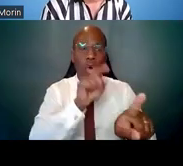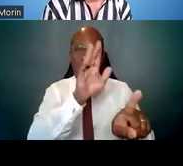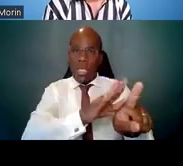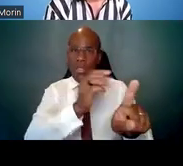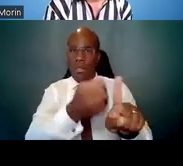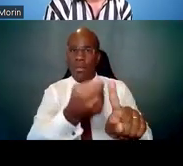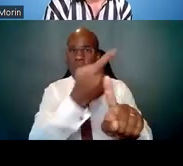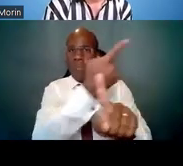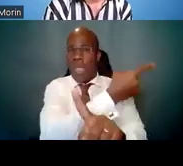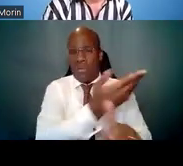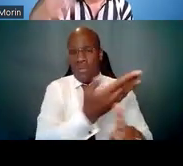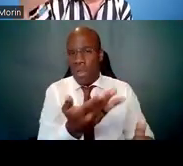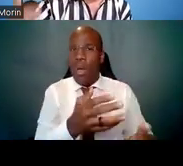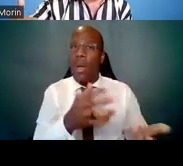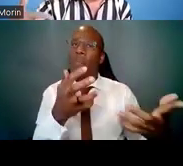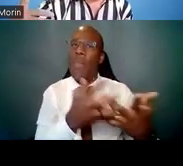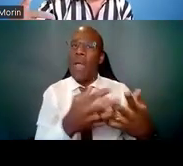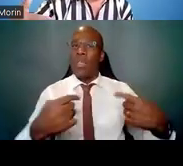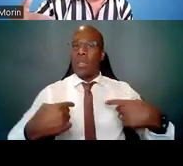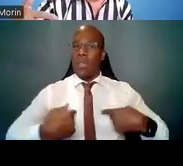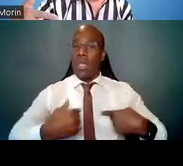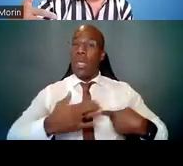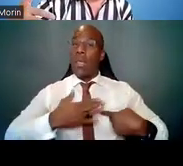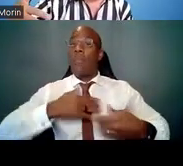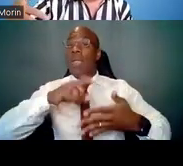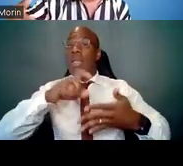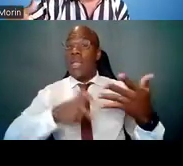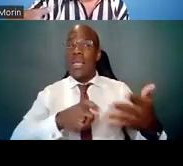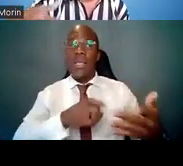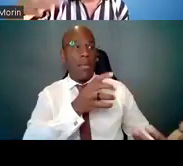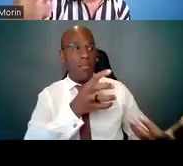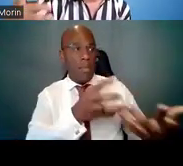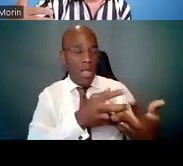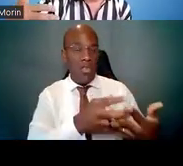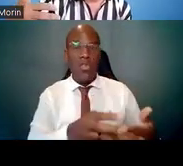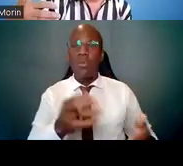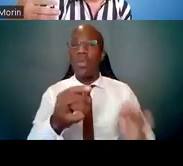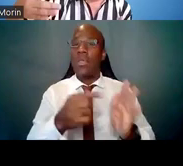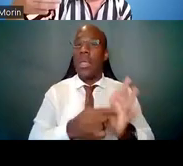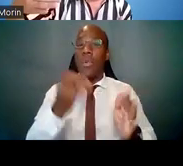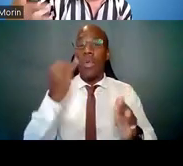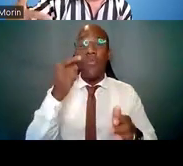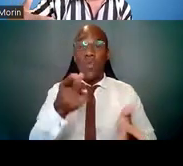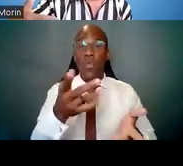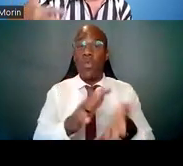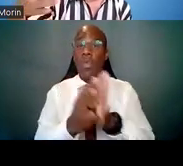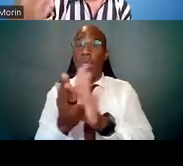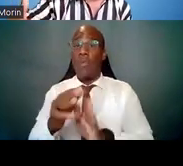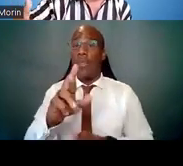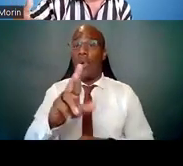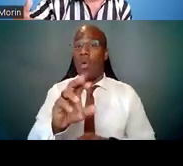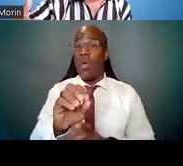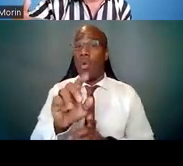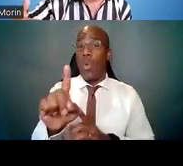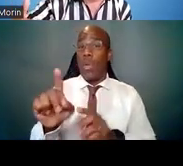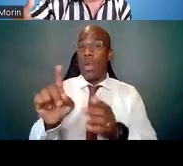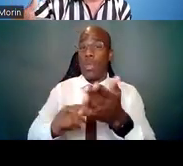If you want to be that R01 researcher, you need to find mentors that have those R01 grants,